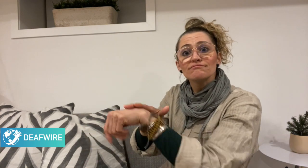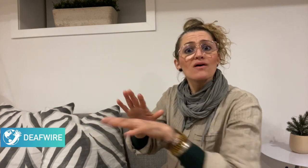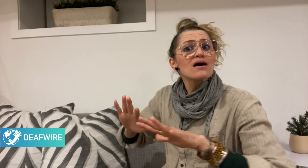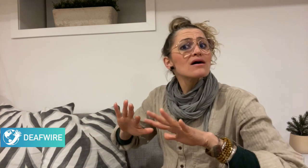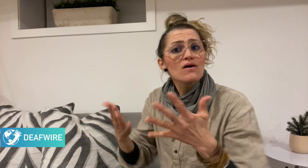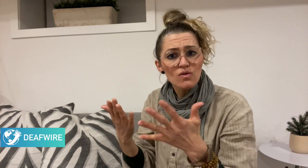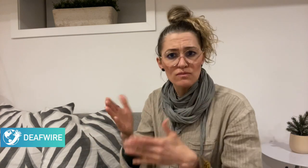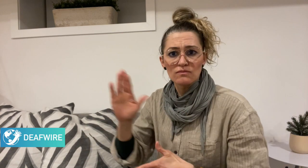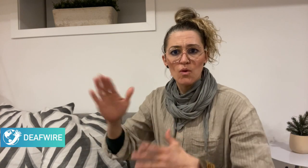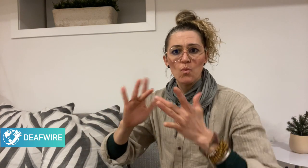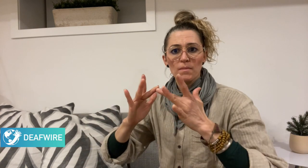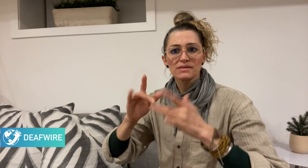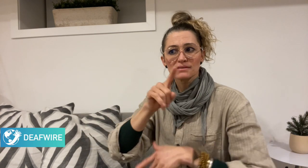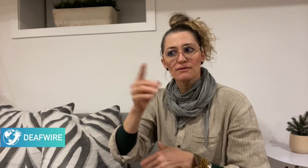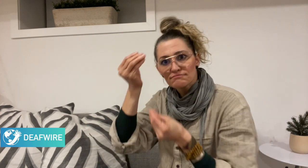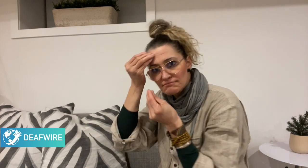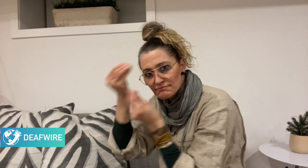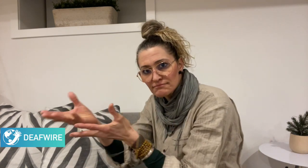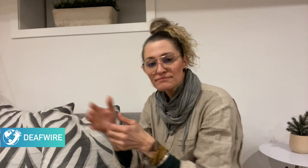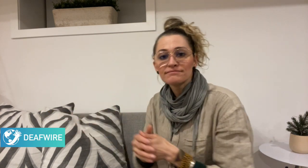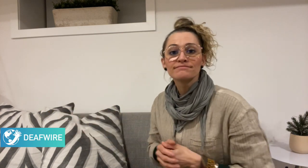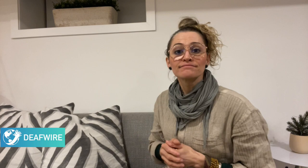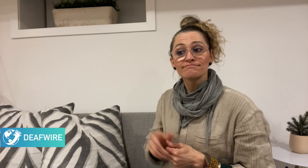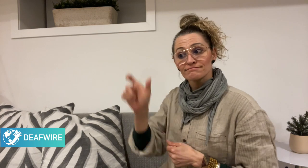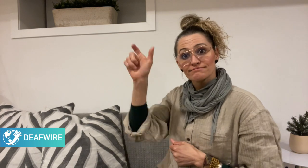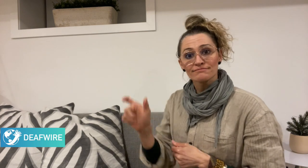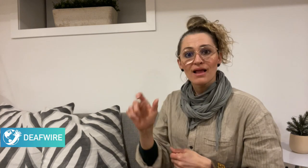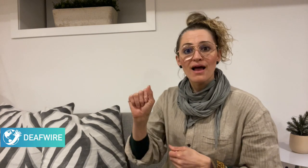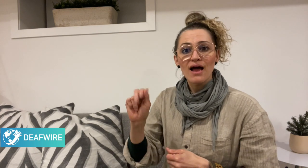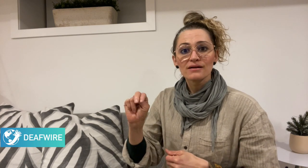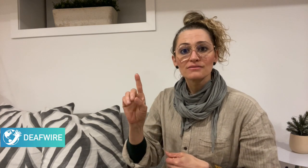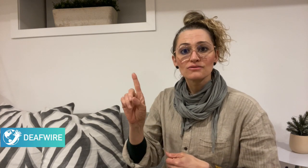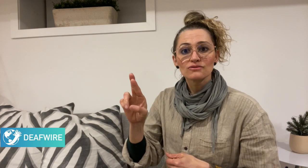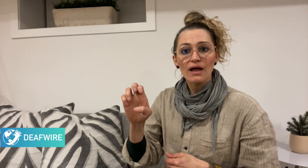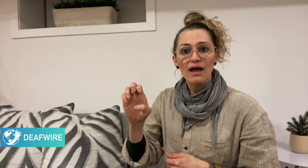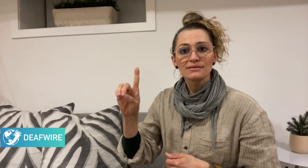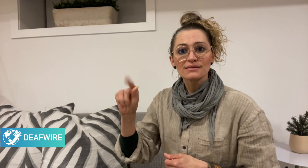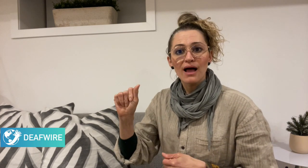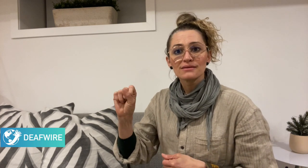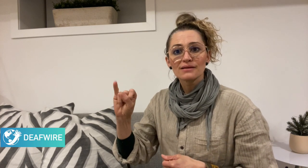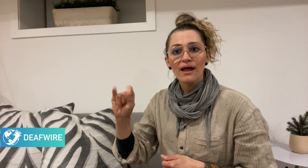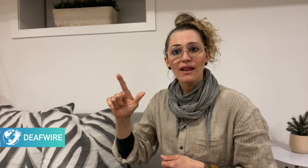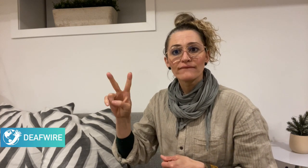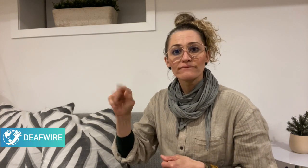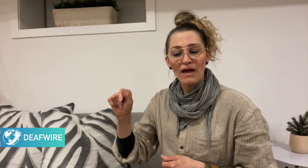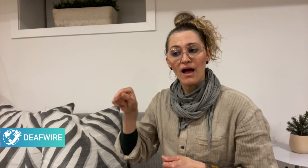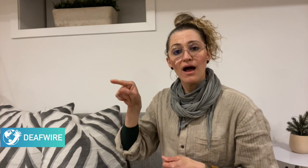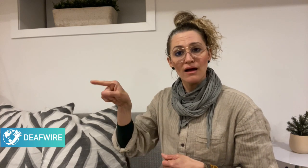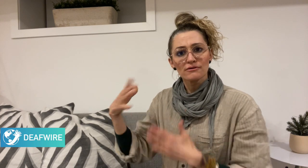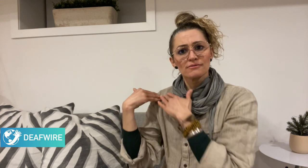to apply via their website. Andre da Silva, the Workforce